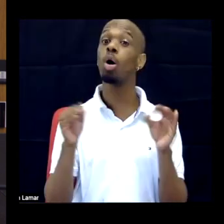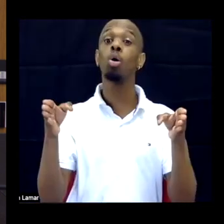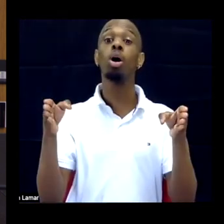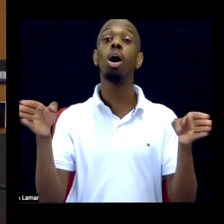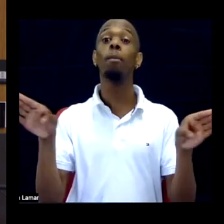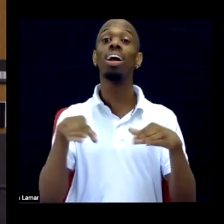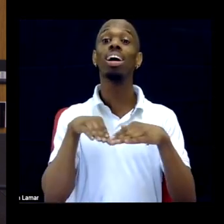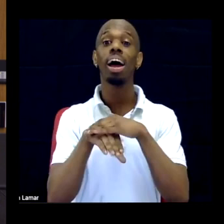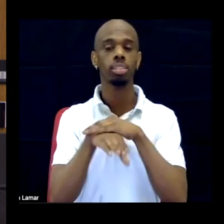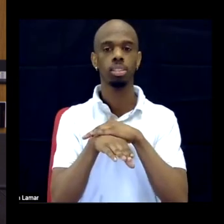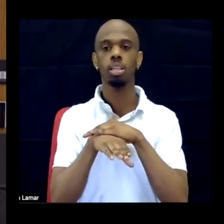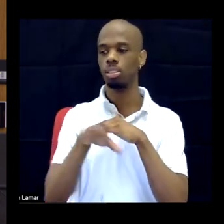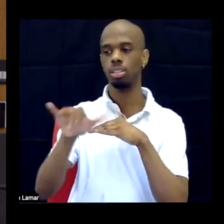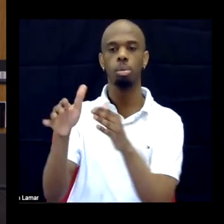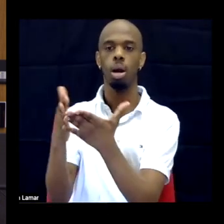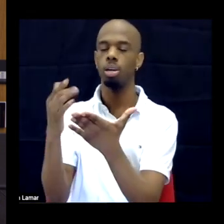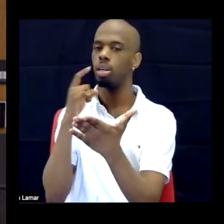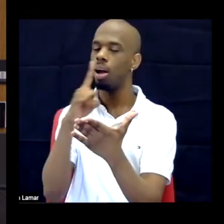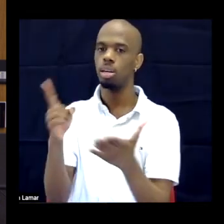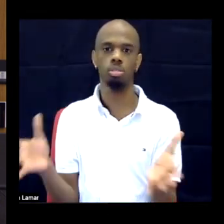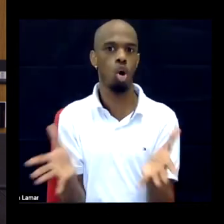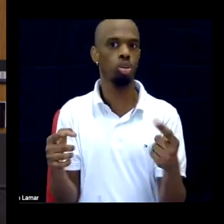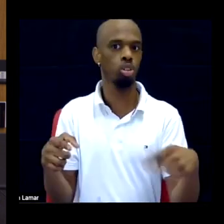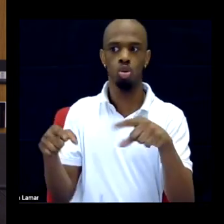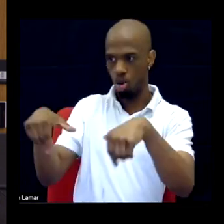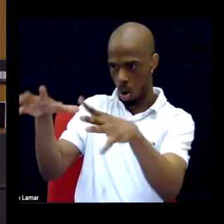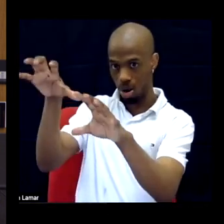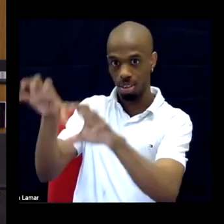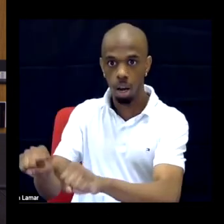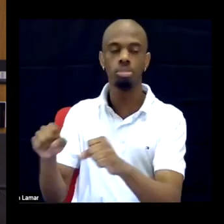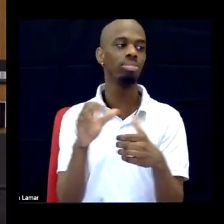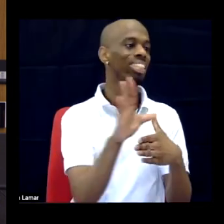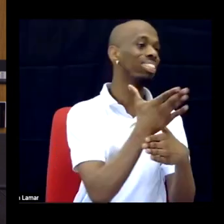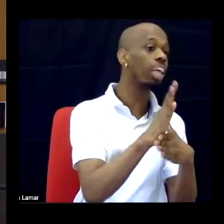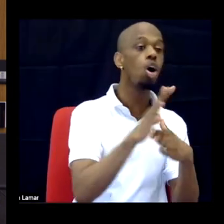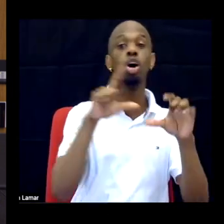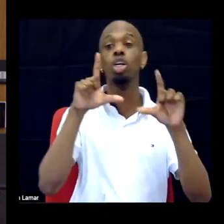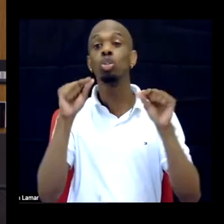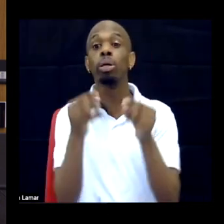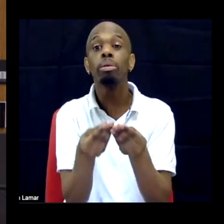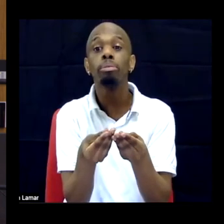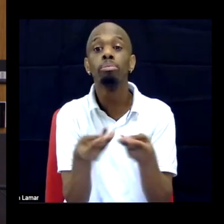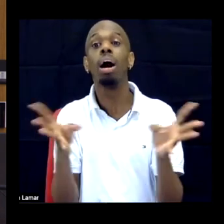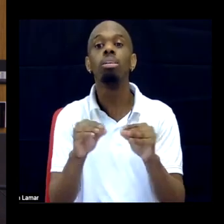encourage you to get, share, tweet, put on your Instagram, Snapchat, whatever you use, please put it out there.